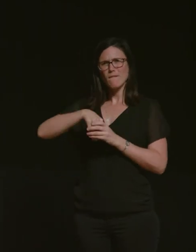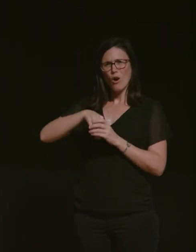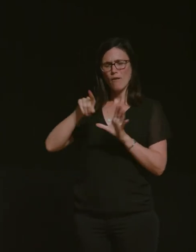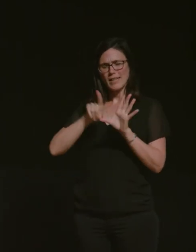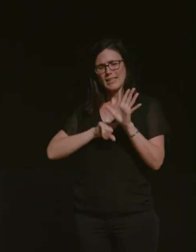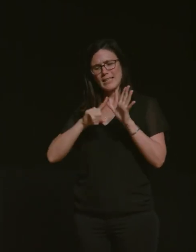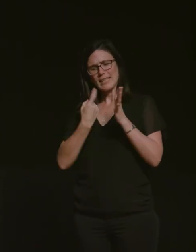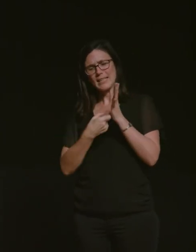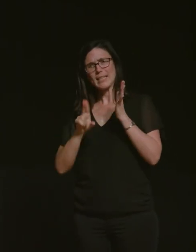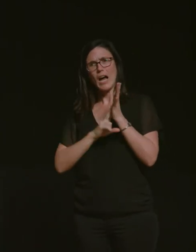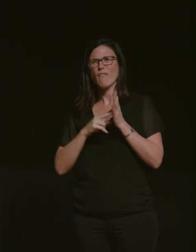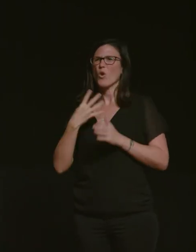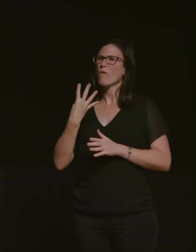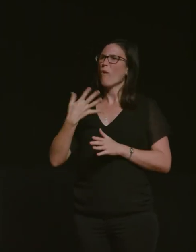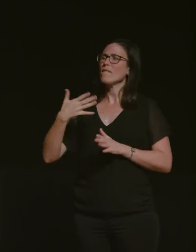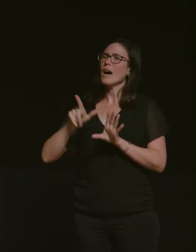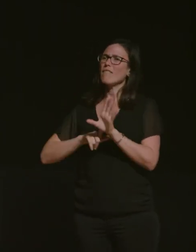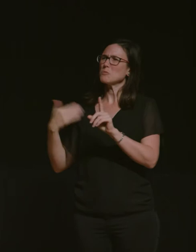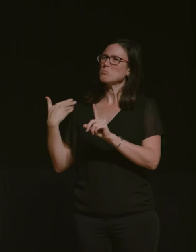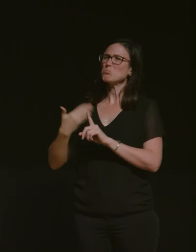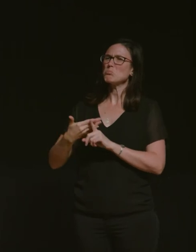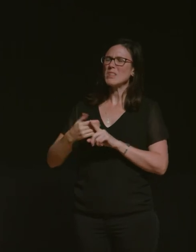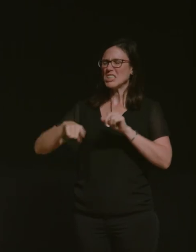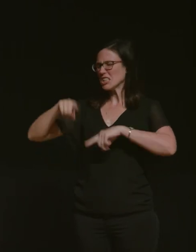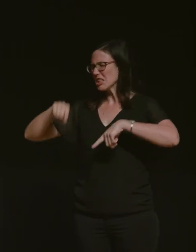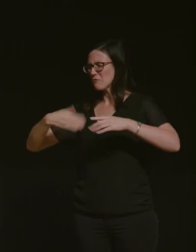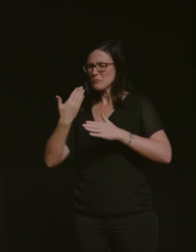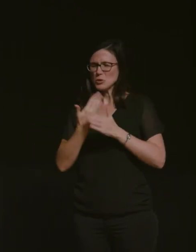four or five years now done a lot of different shows and storytelling and hosting and stuff like